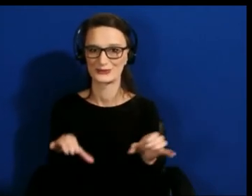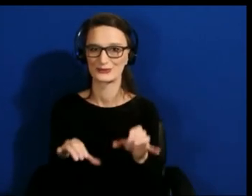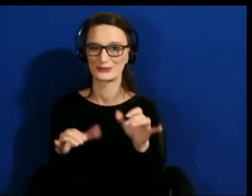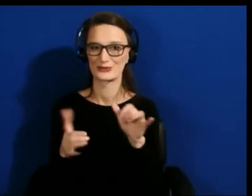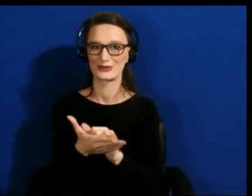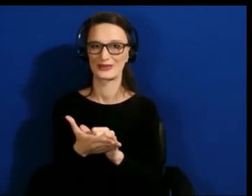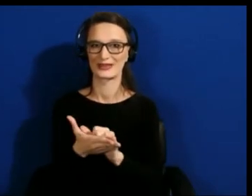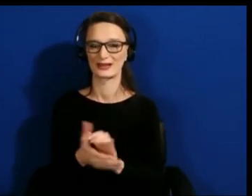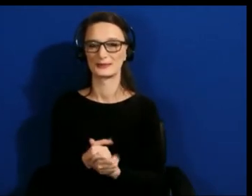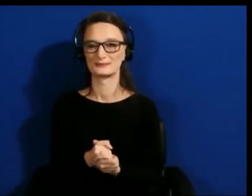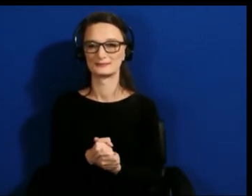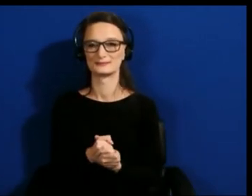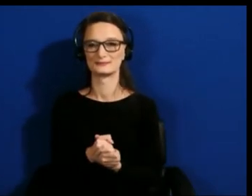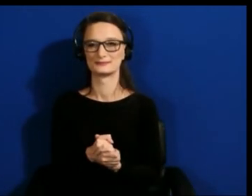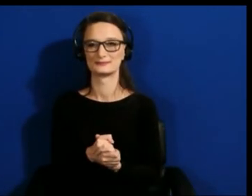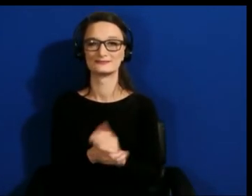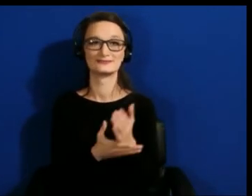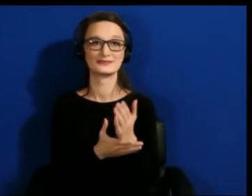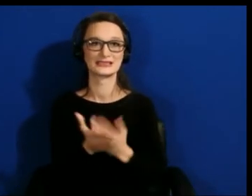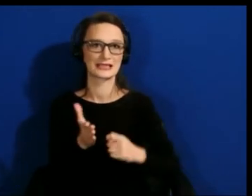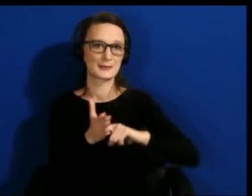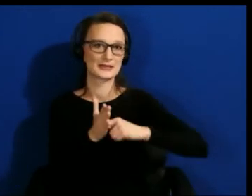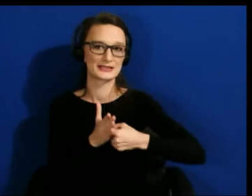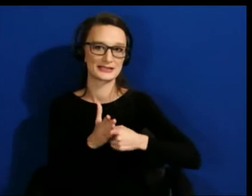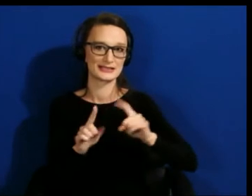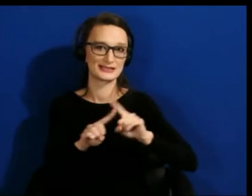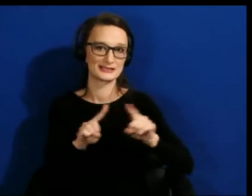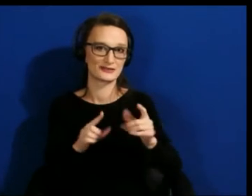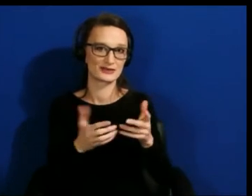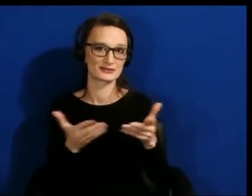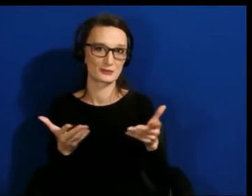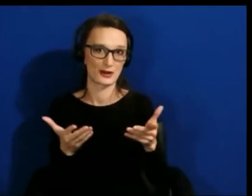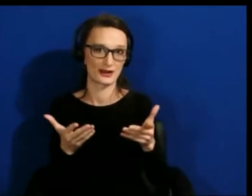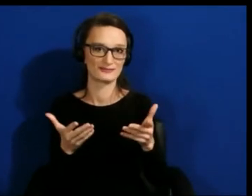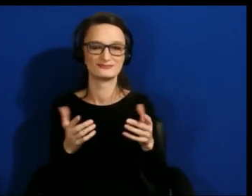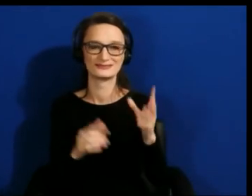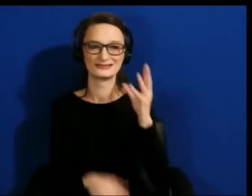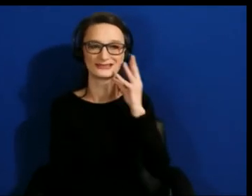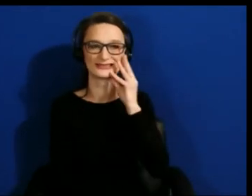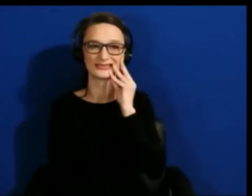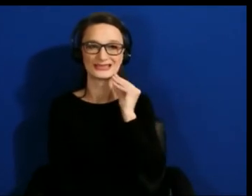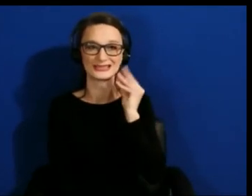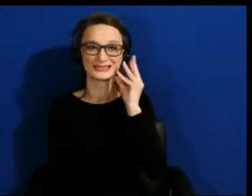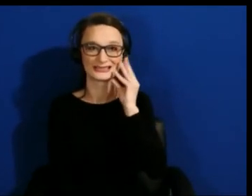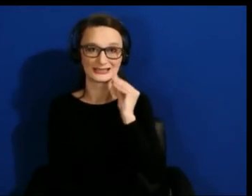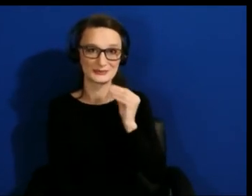Some of the key differences are the experience itself is absorbed in a different format so